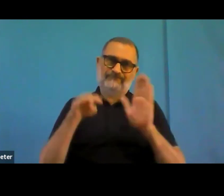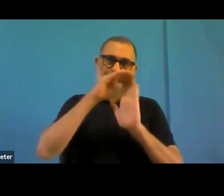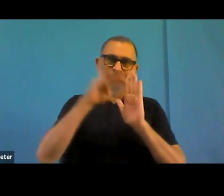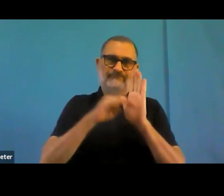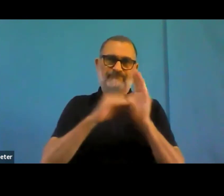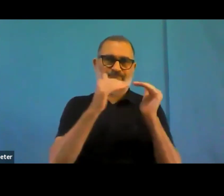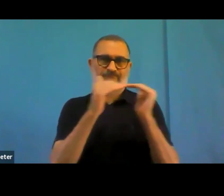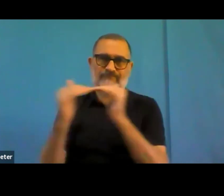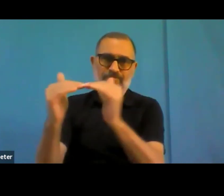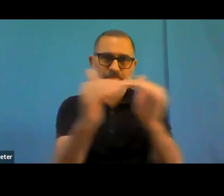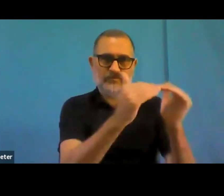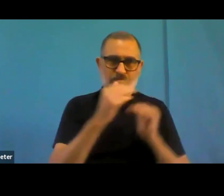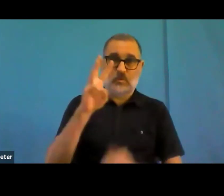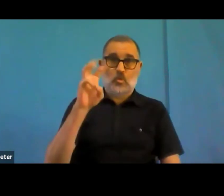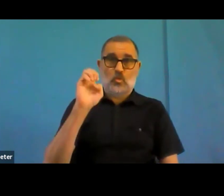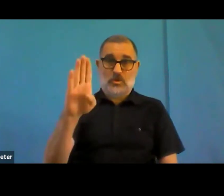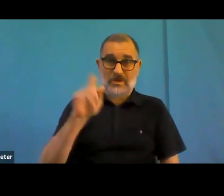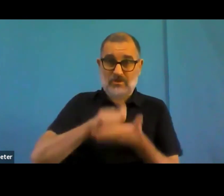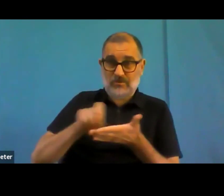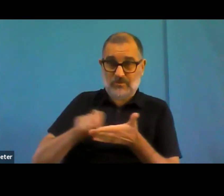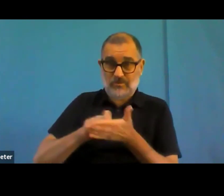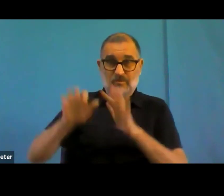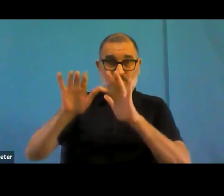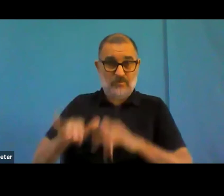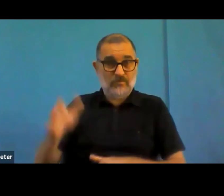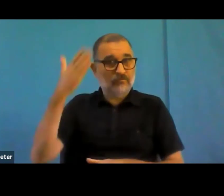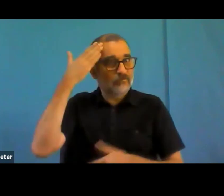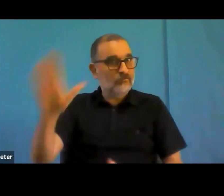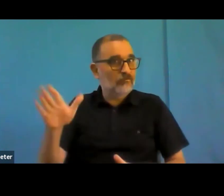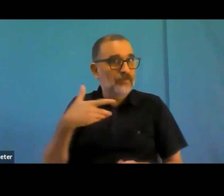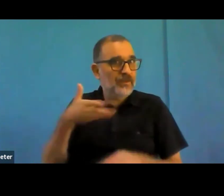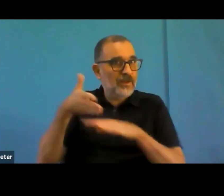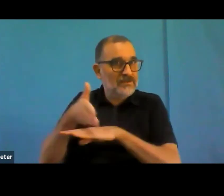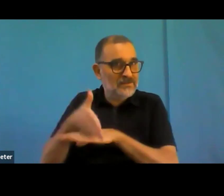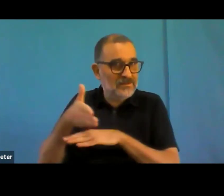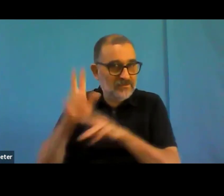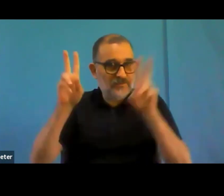If the authoring tool provided forms editors that as a basic feature provided accessible